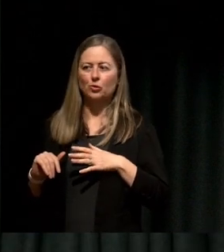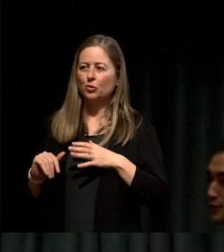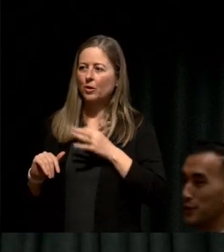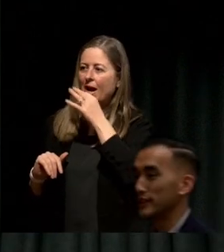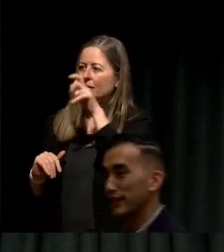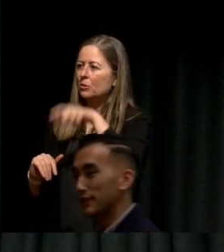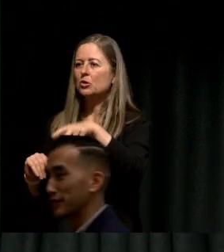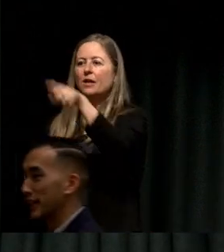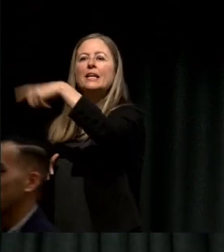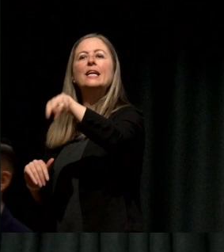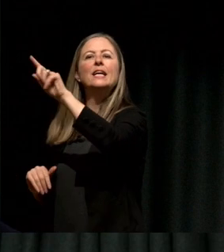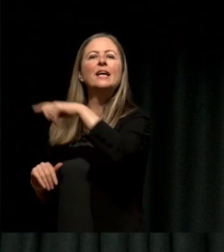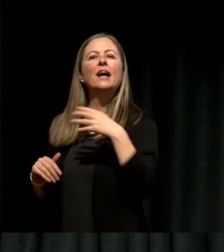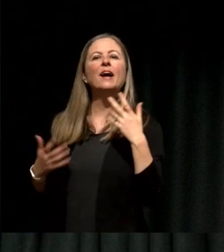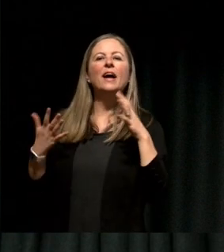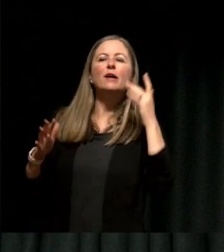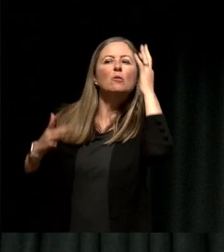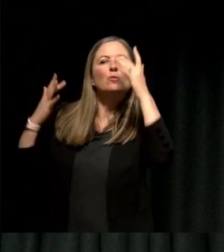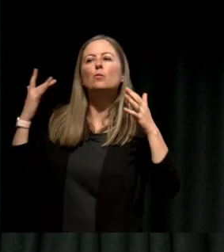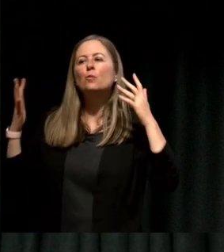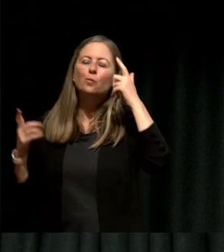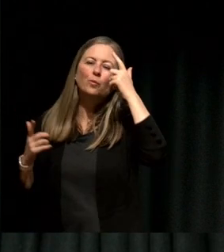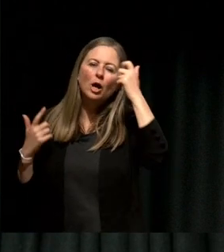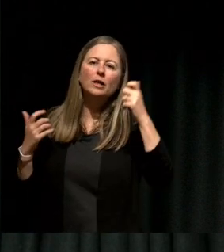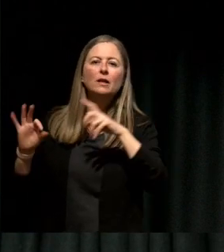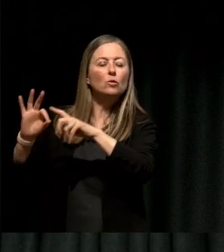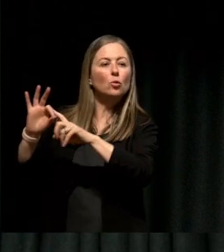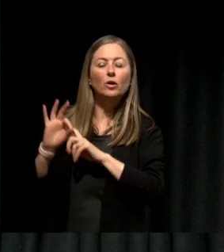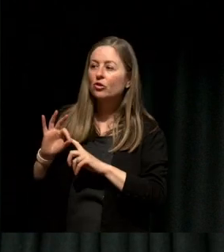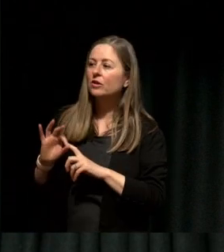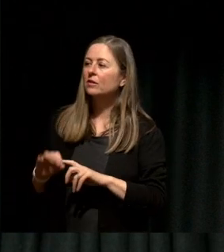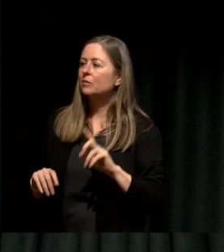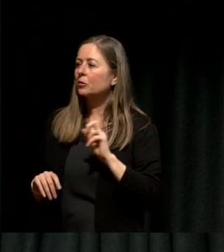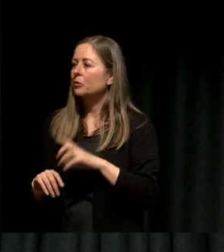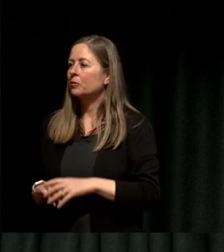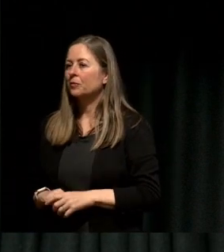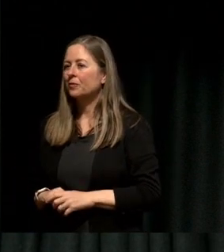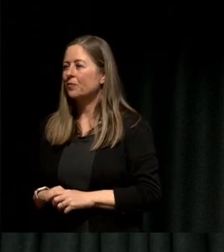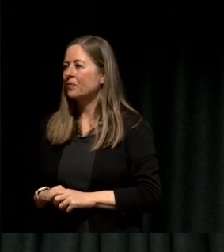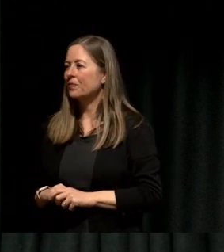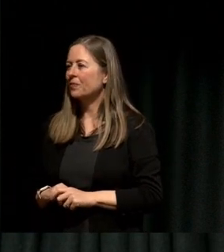of the room, was there any reflections, insights, questions that you had for Sandeep?